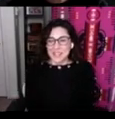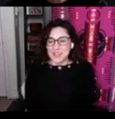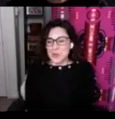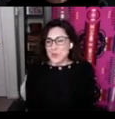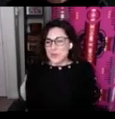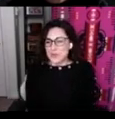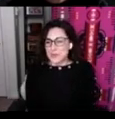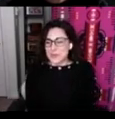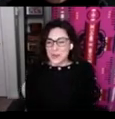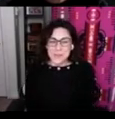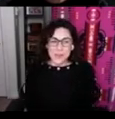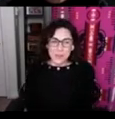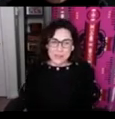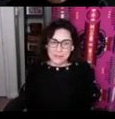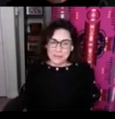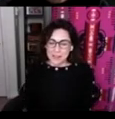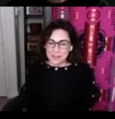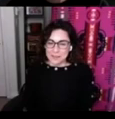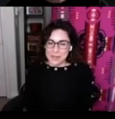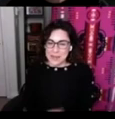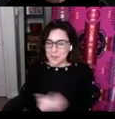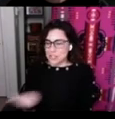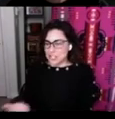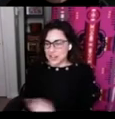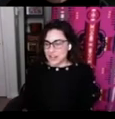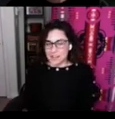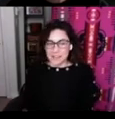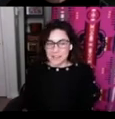So we hope that we've been able to share